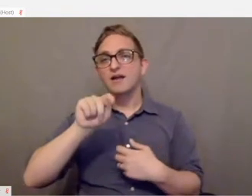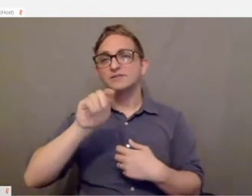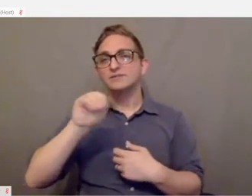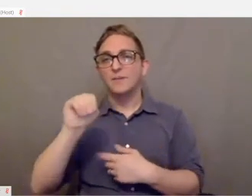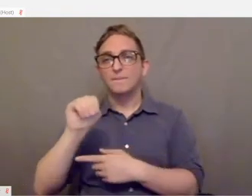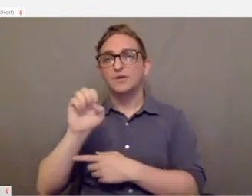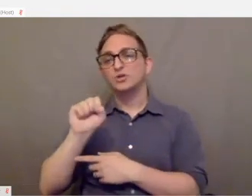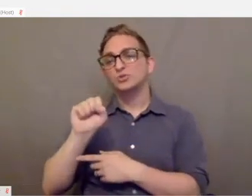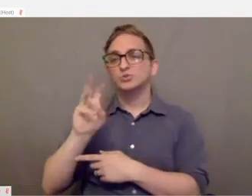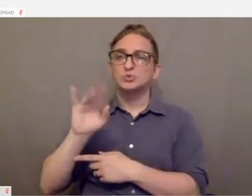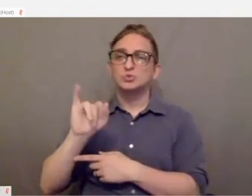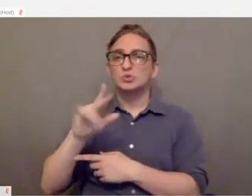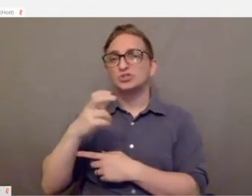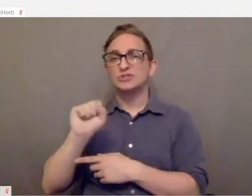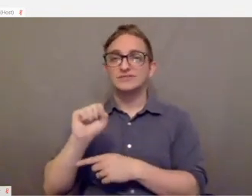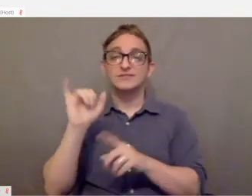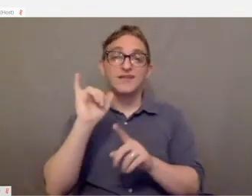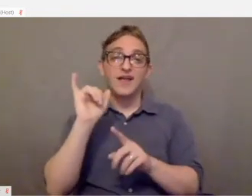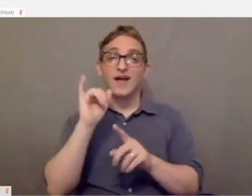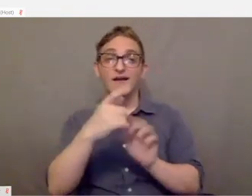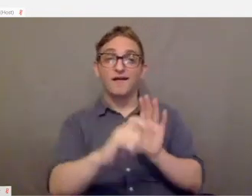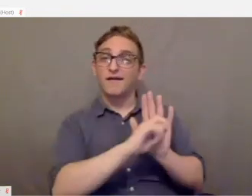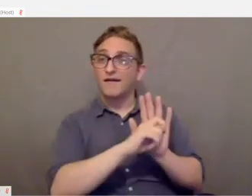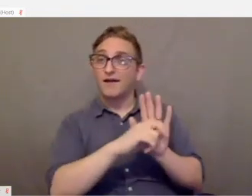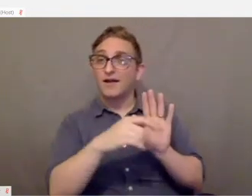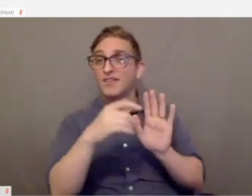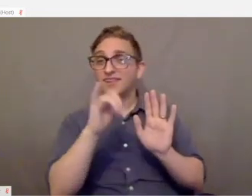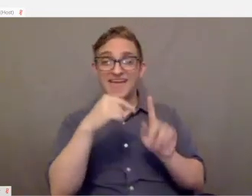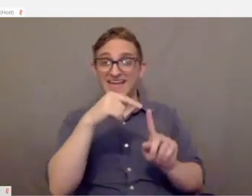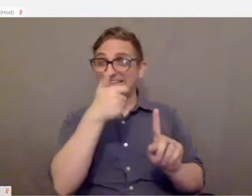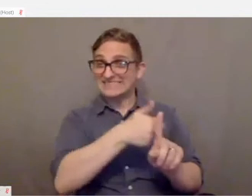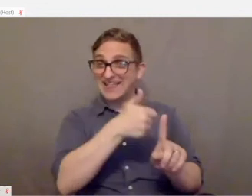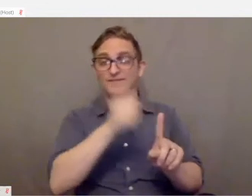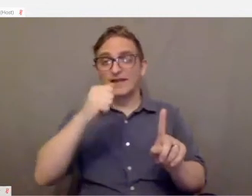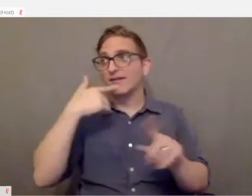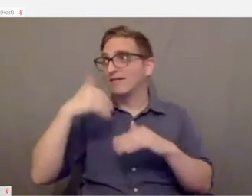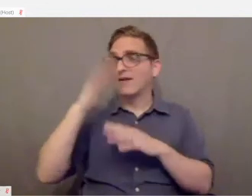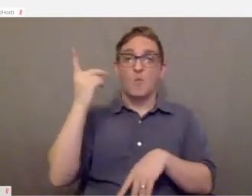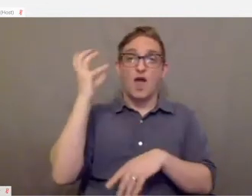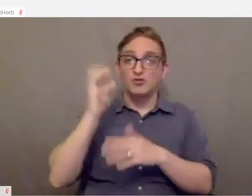You know, a single switch can go for upwards of $100 on its own.